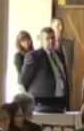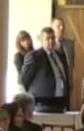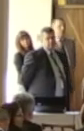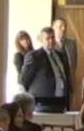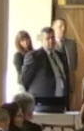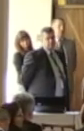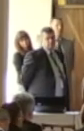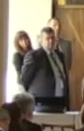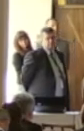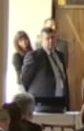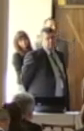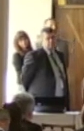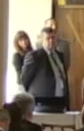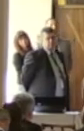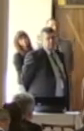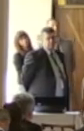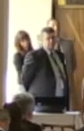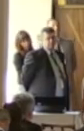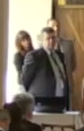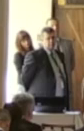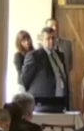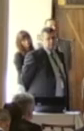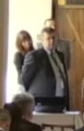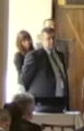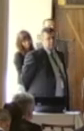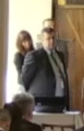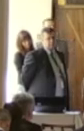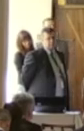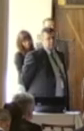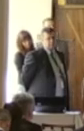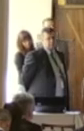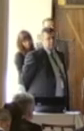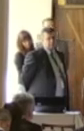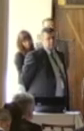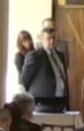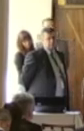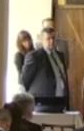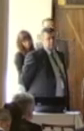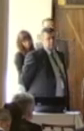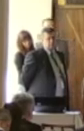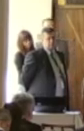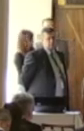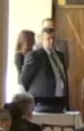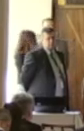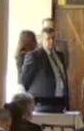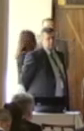unpacking it apart time and data into casual and other forms particularly in